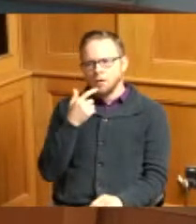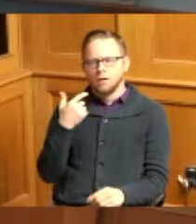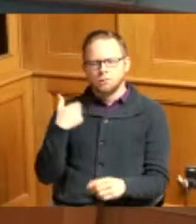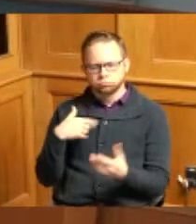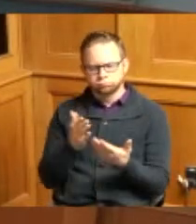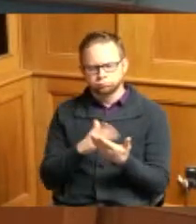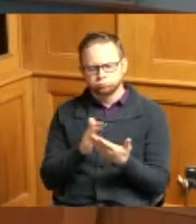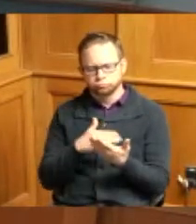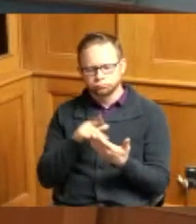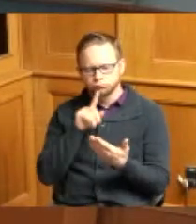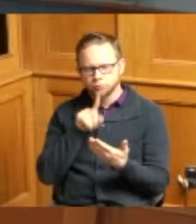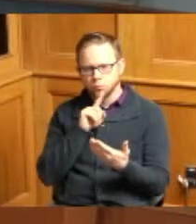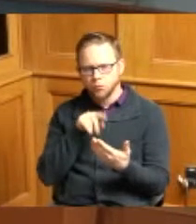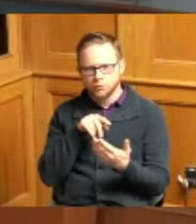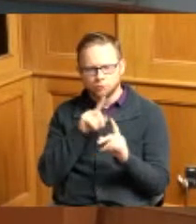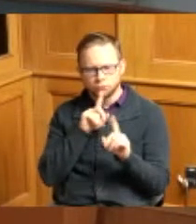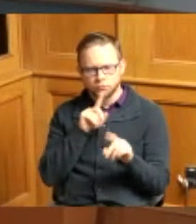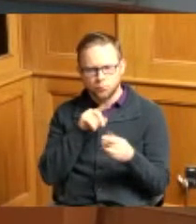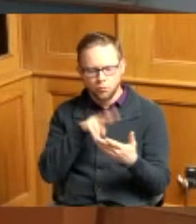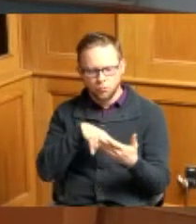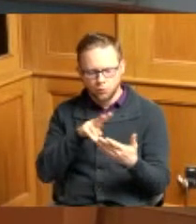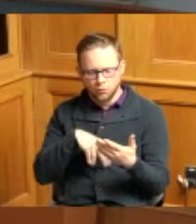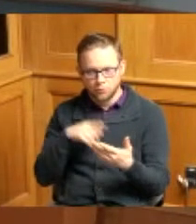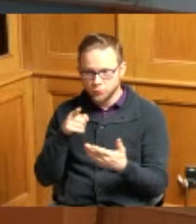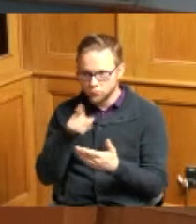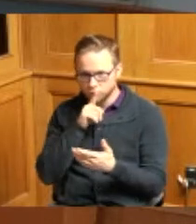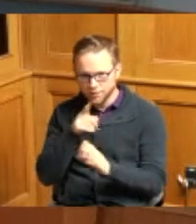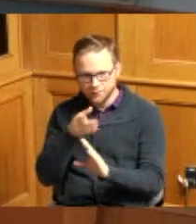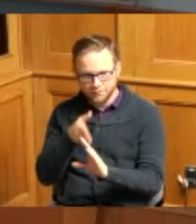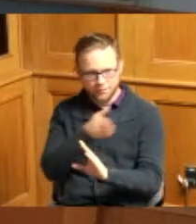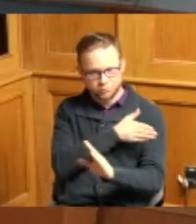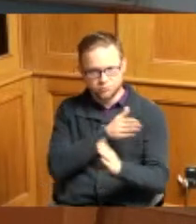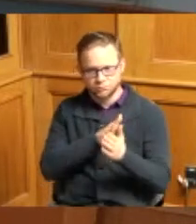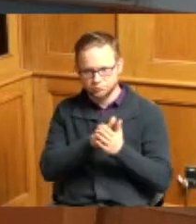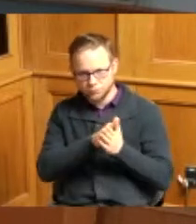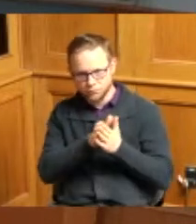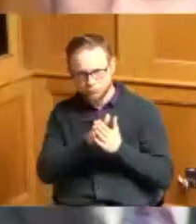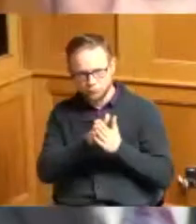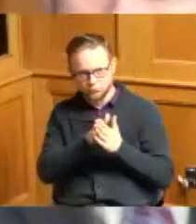this one you are being proactive when it comes to laying some of this pipe so that we don't